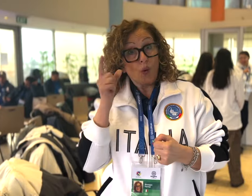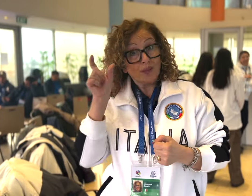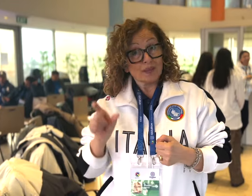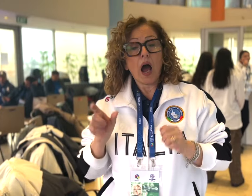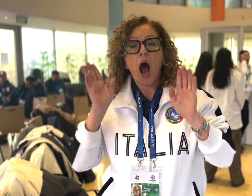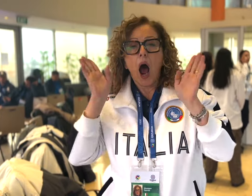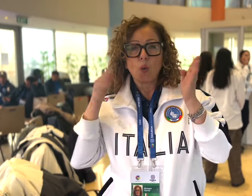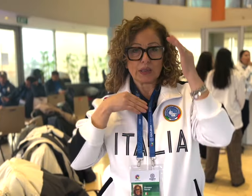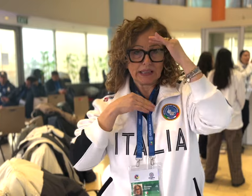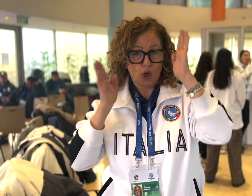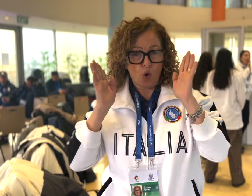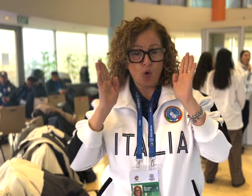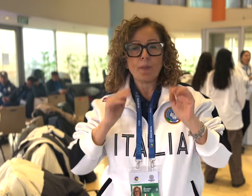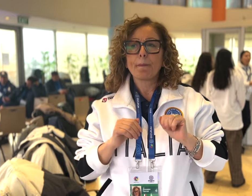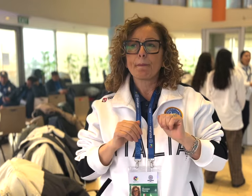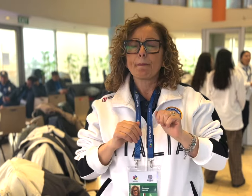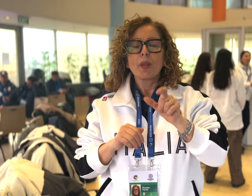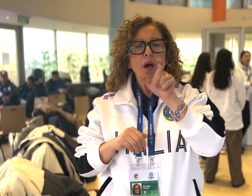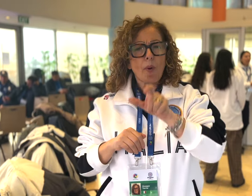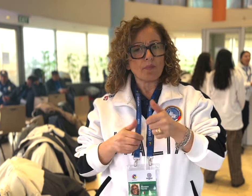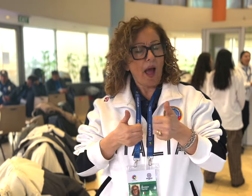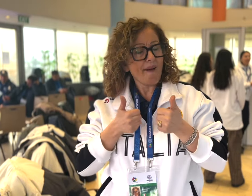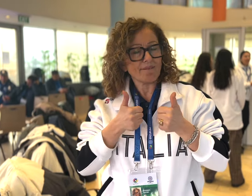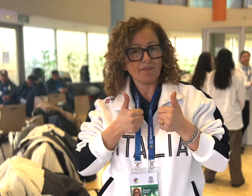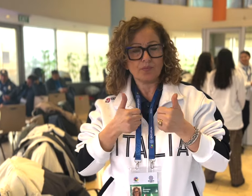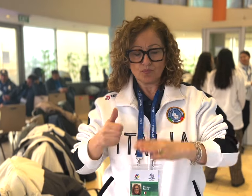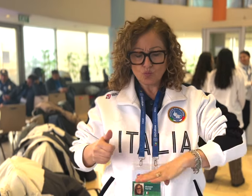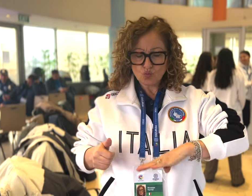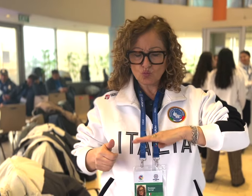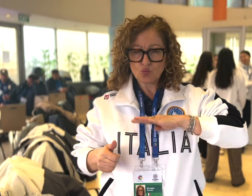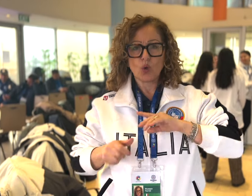[Giuseppo]: We have an athlete who has autism. He started playing